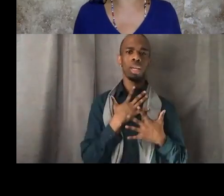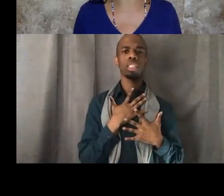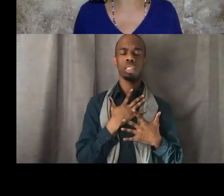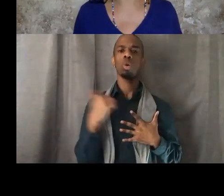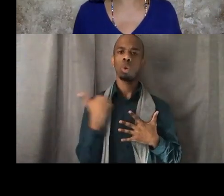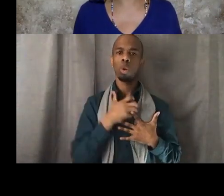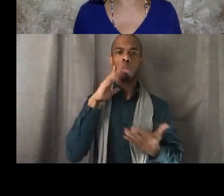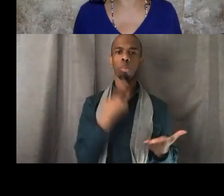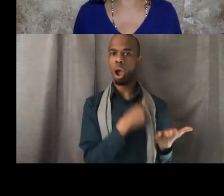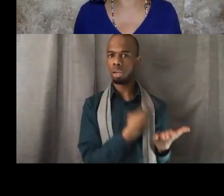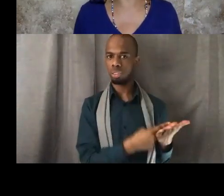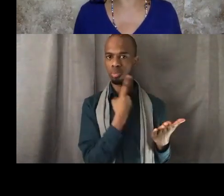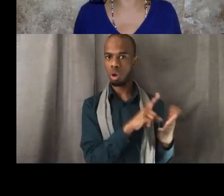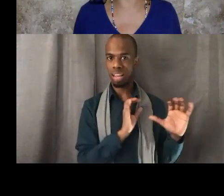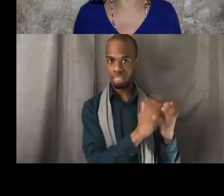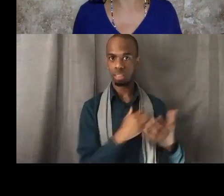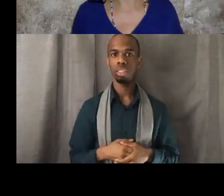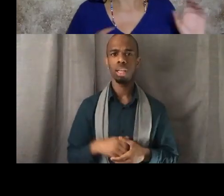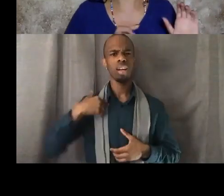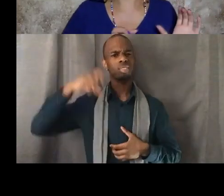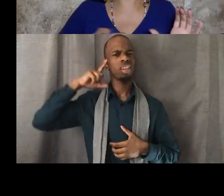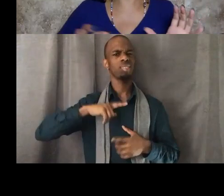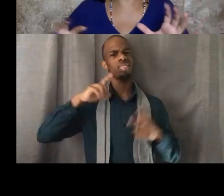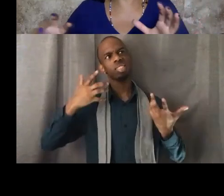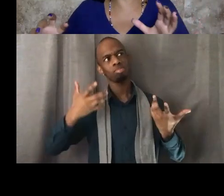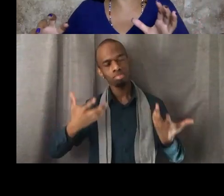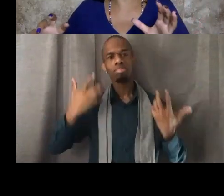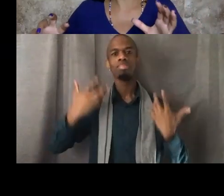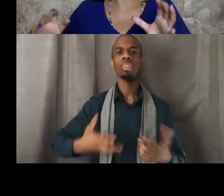of really grown adults, like this is your guide